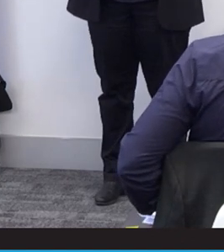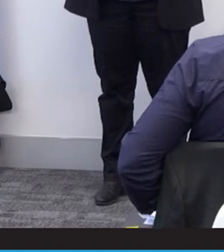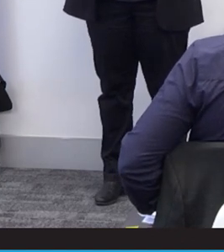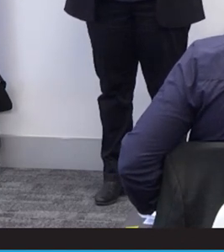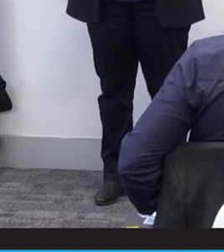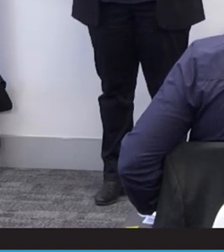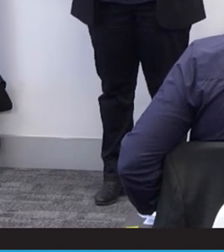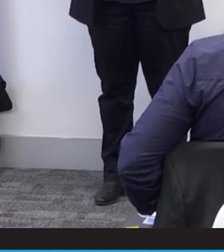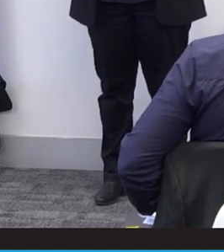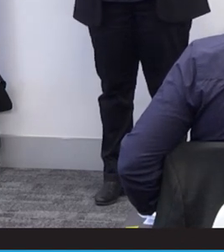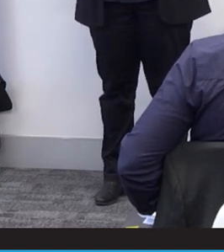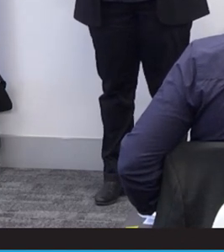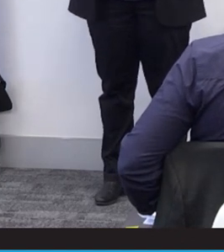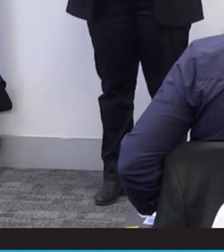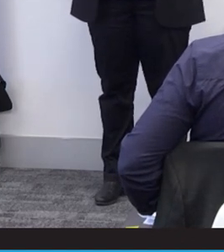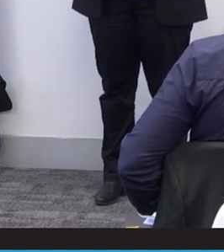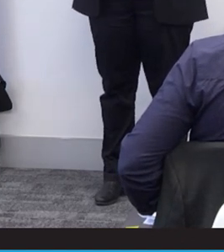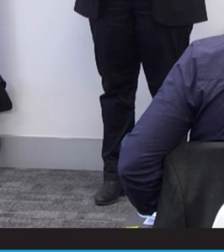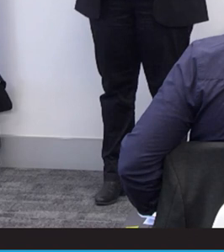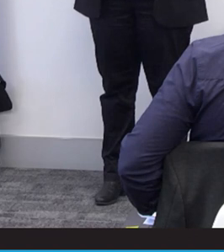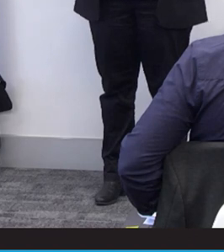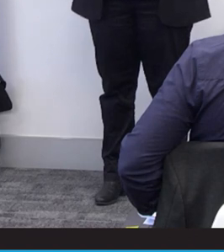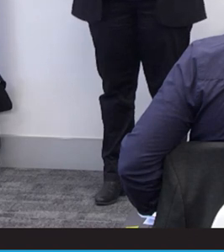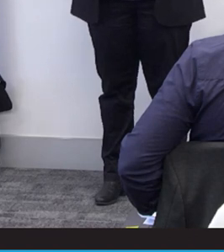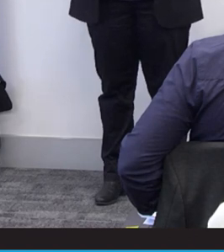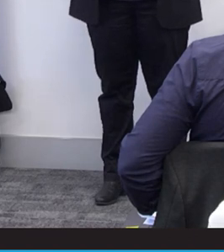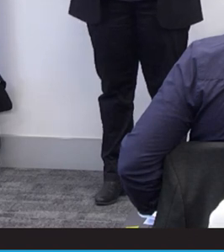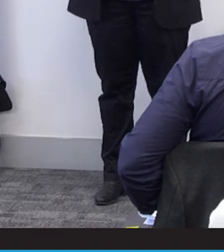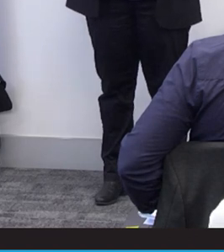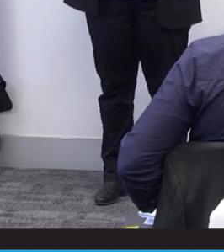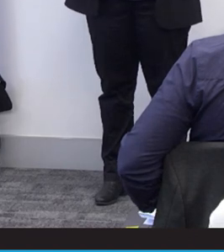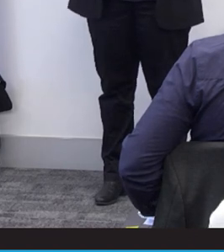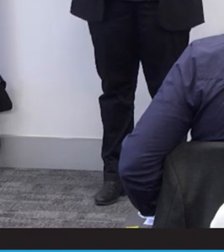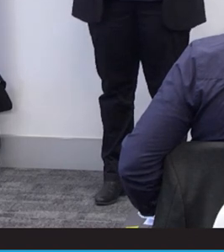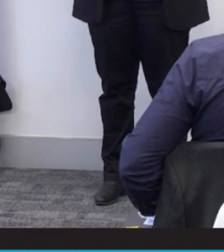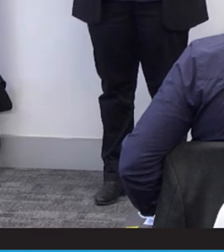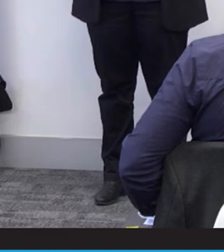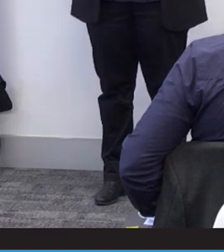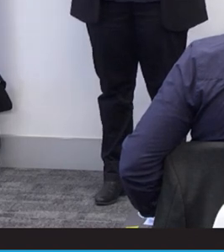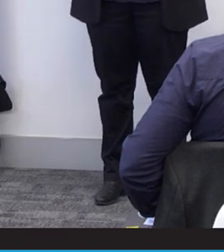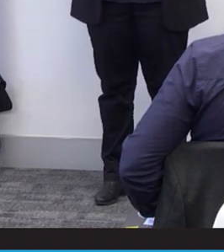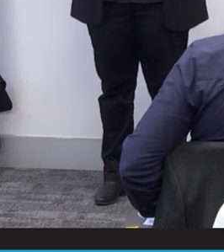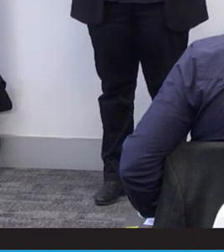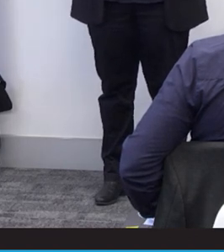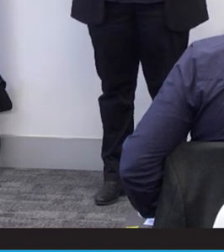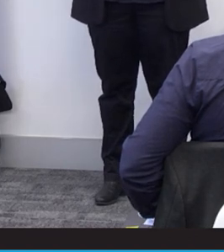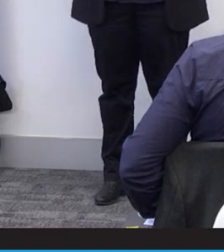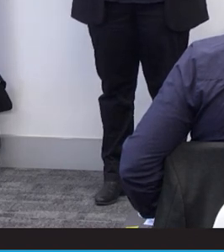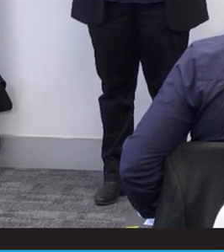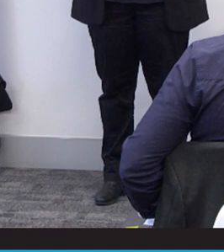importance of disability awareness within the medical profession. As always, we start from